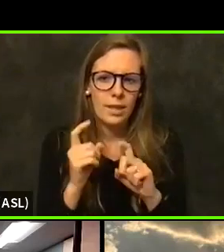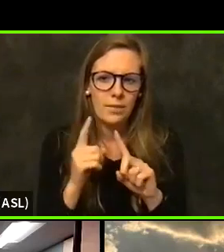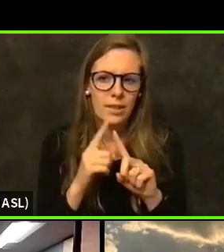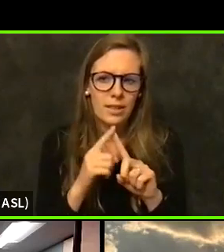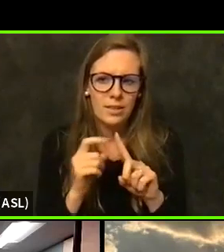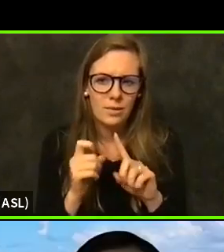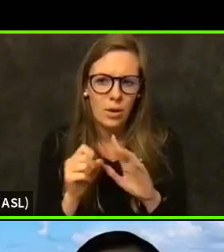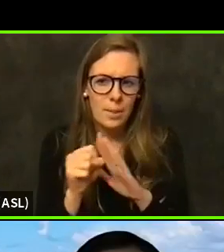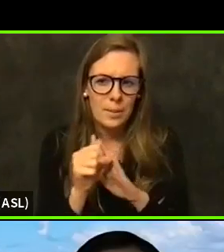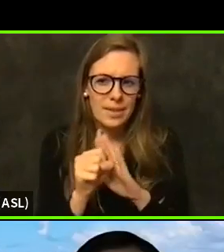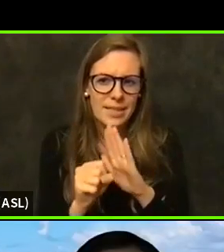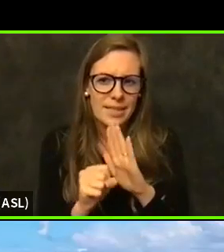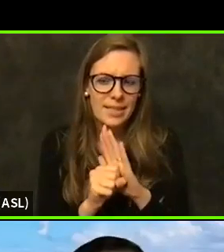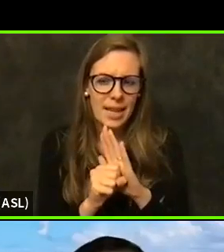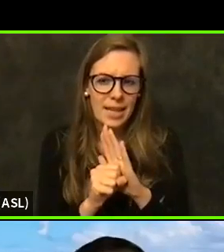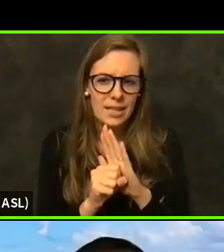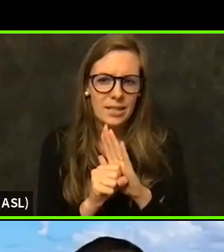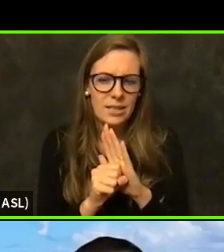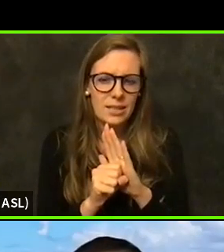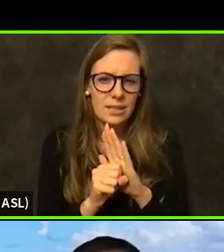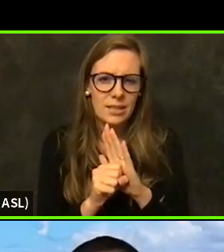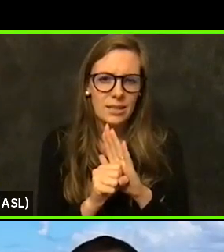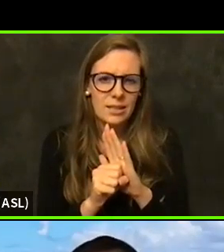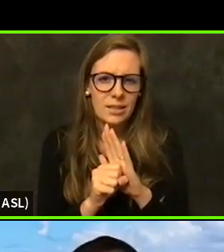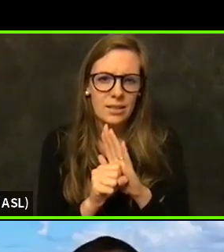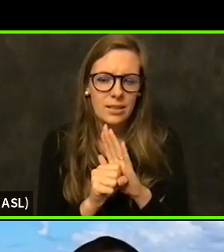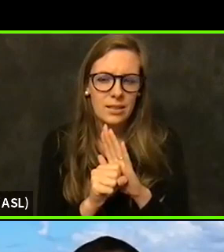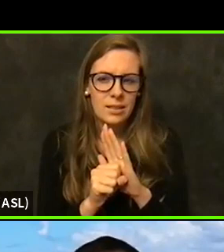And then as we.